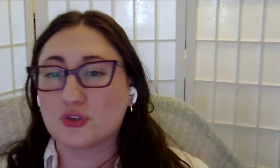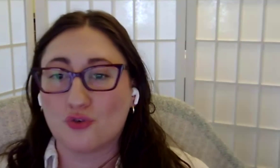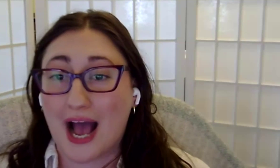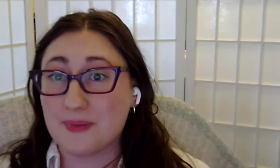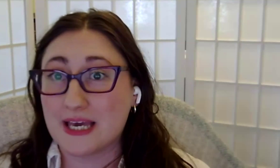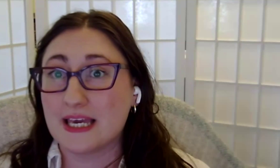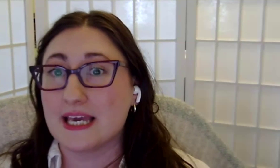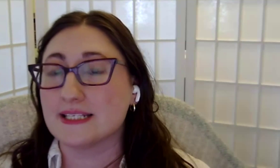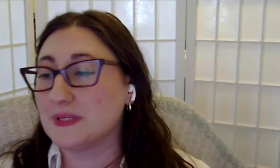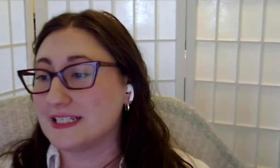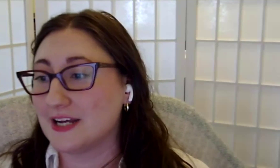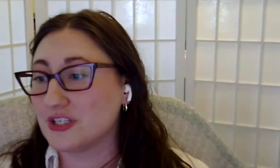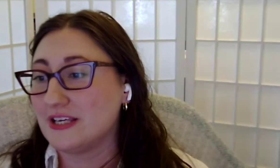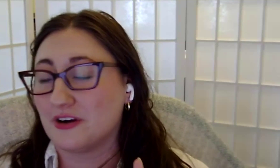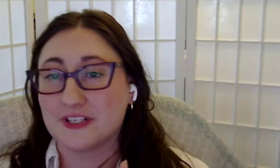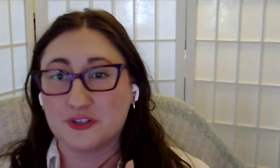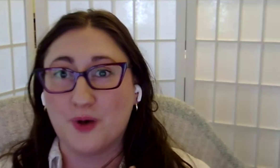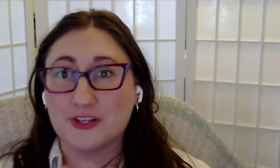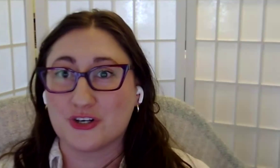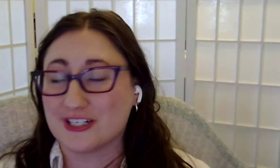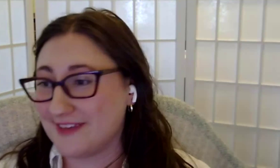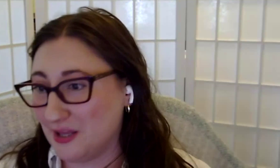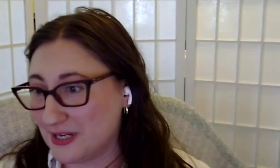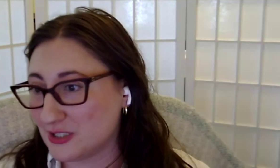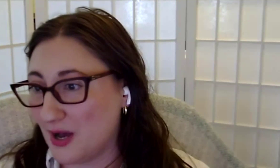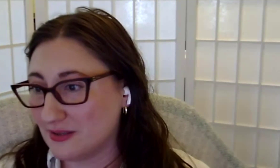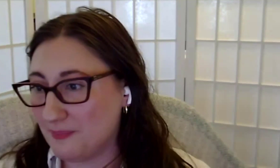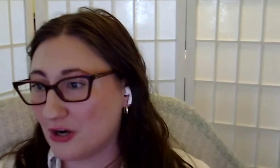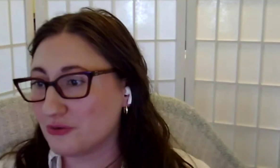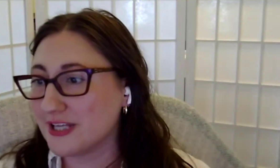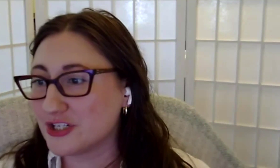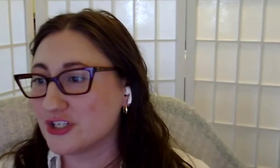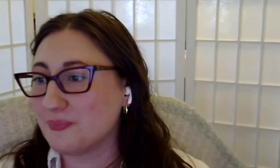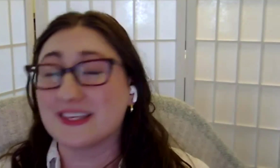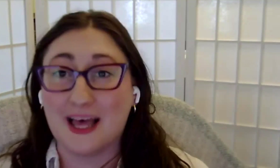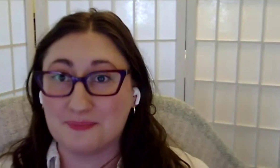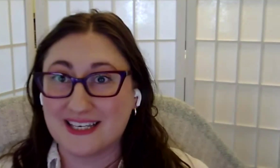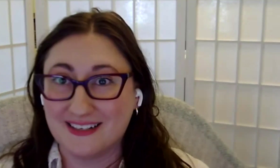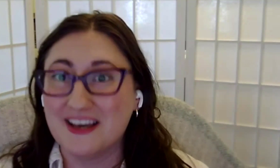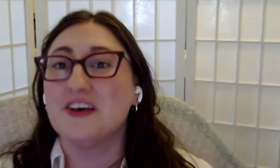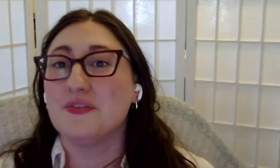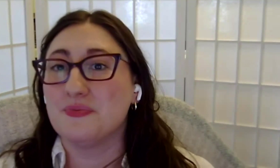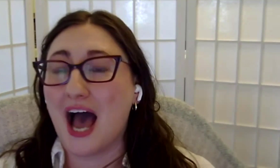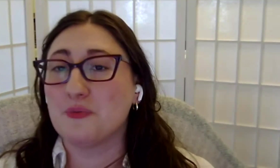describing is potentially either a fiscal sponsor or development sponsor relationship with Clemson.